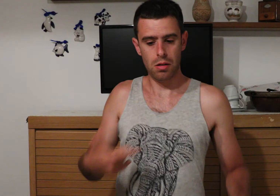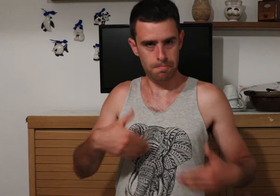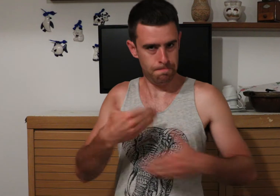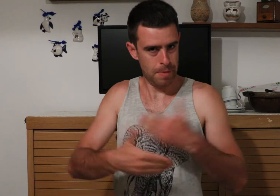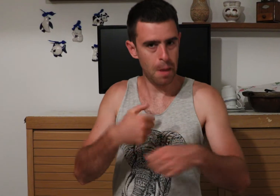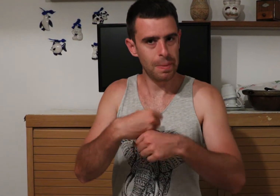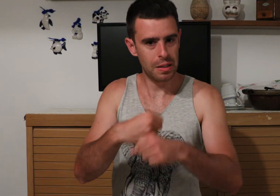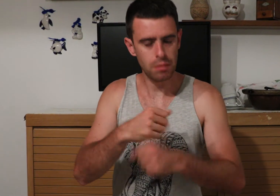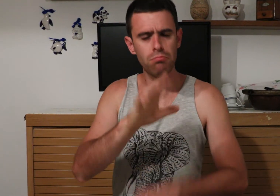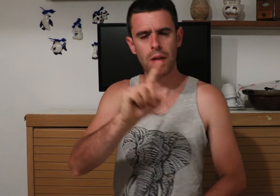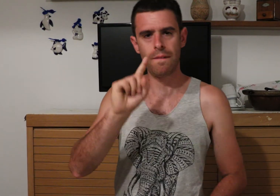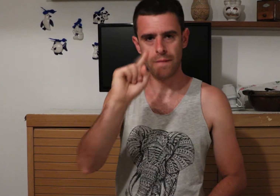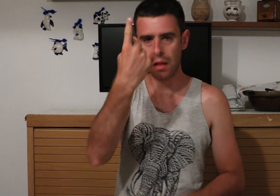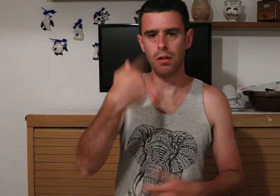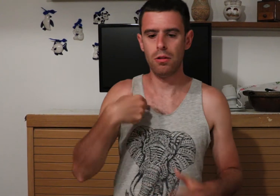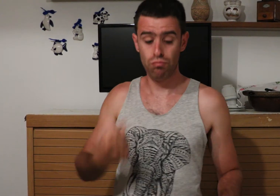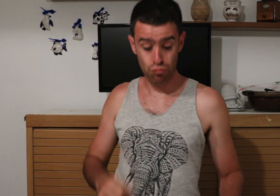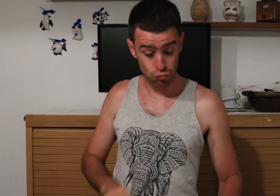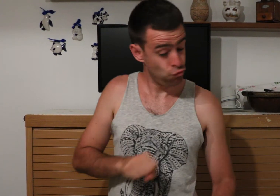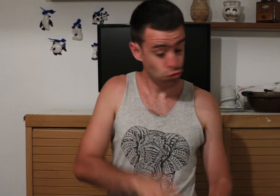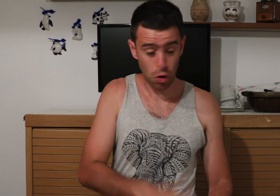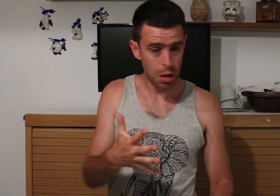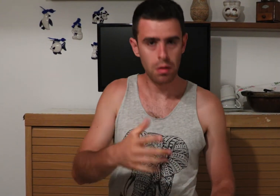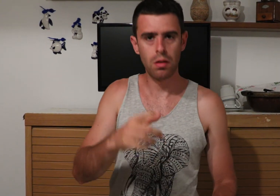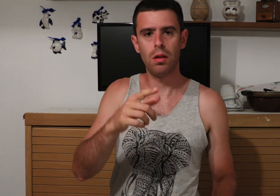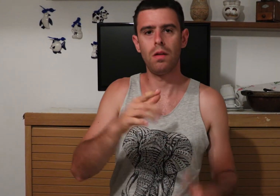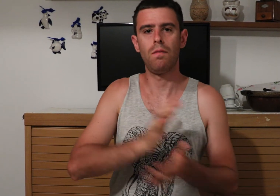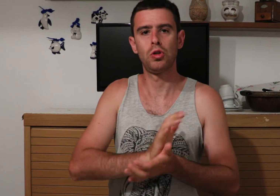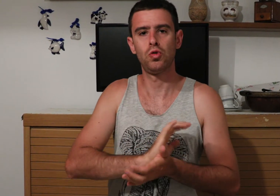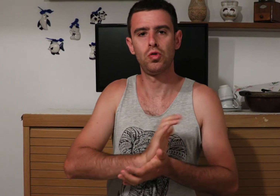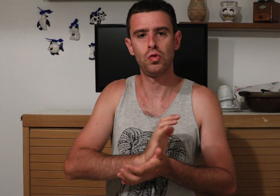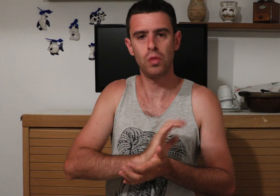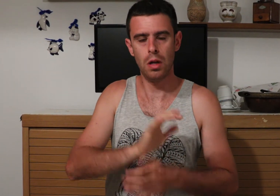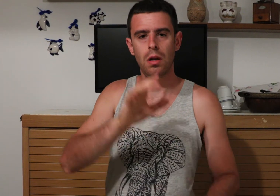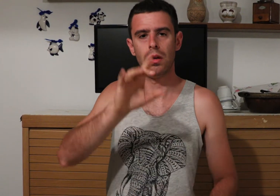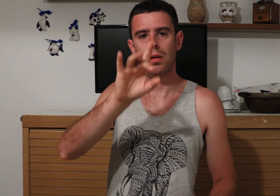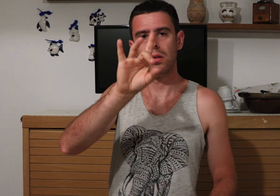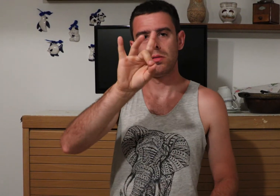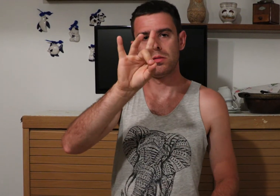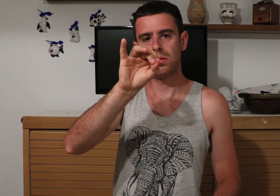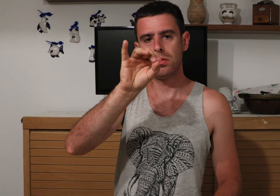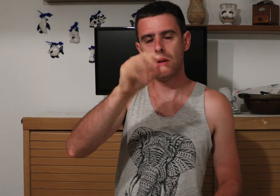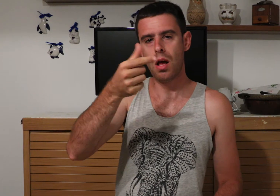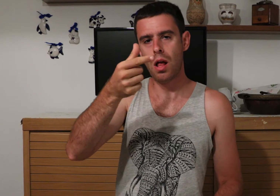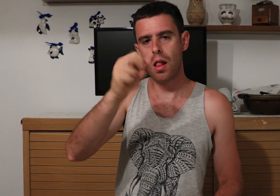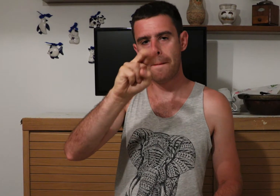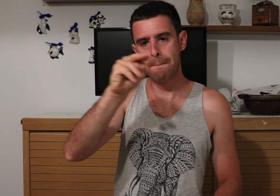Now, let's explain you how to make pesto in the process. The first thing I do is to add a parmesan cheese. It takes around 80 grams.